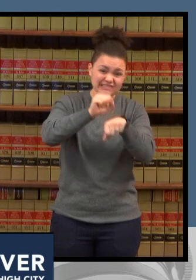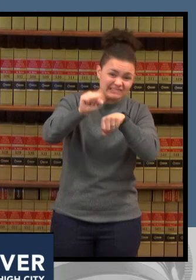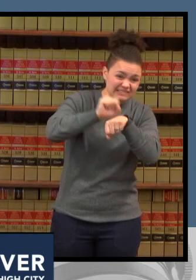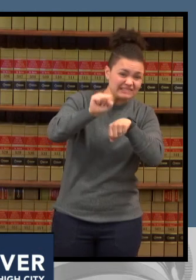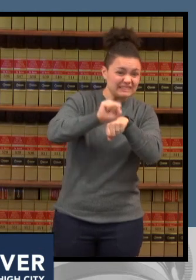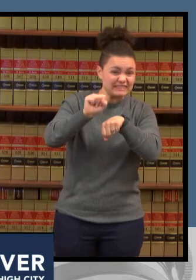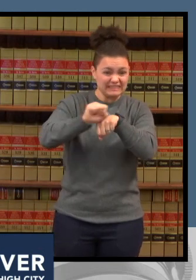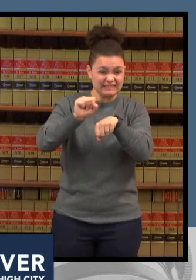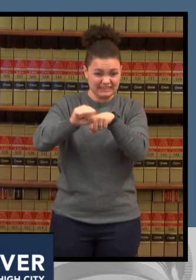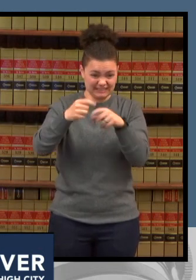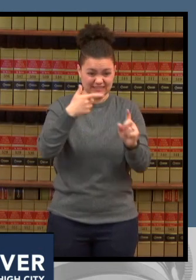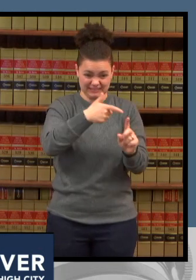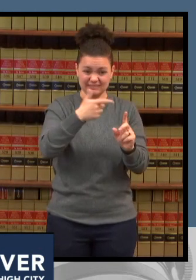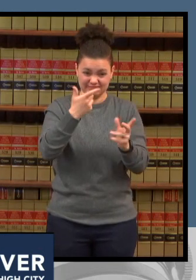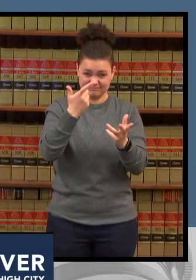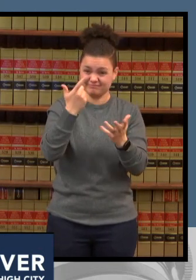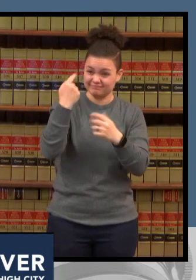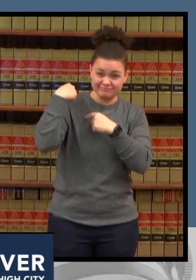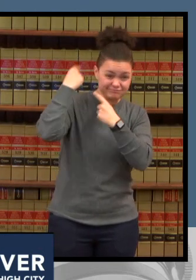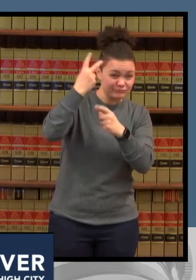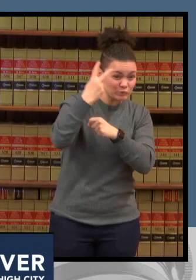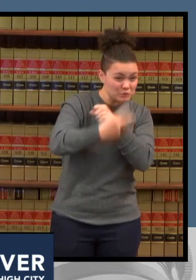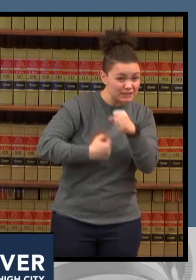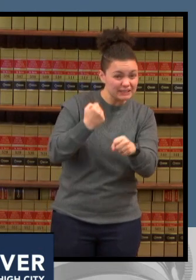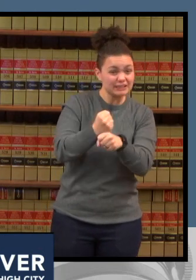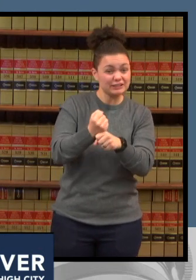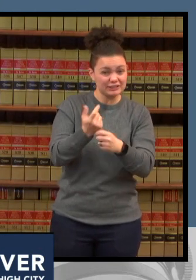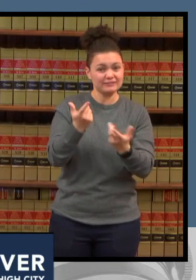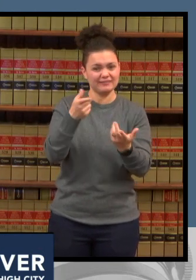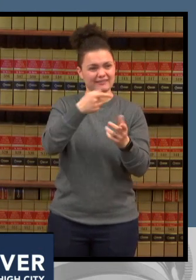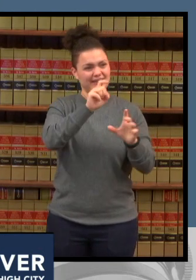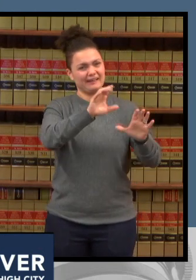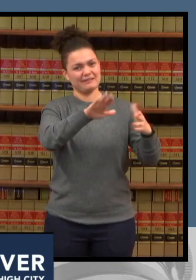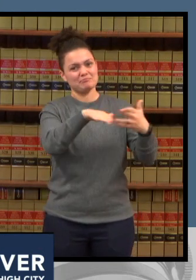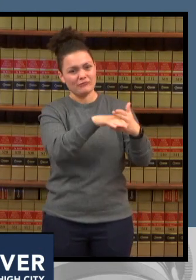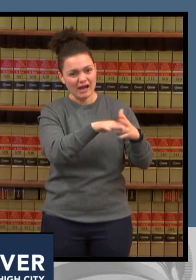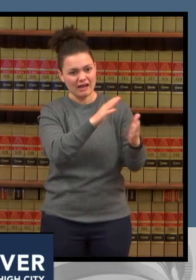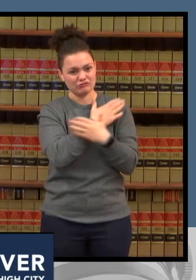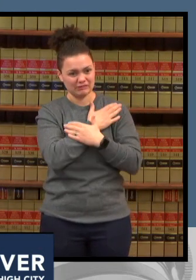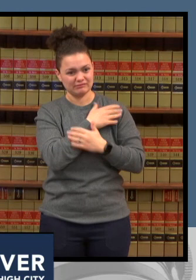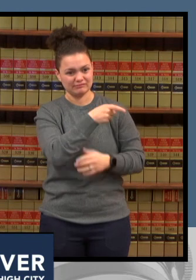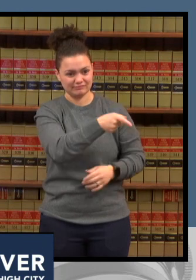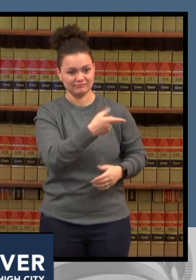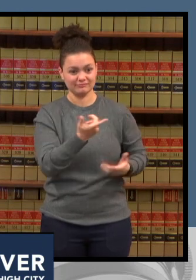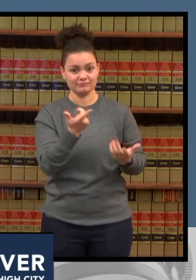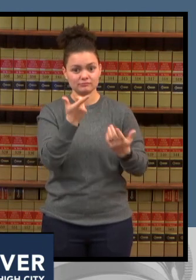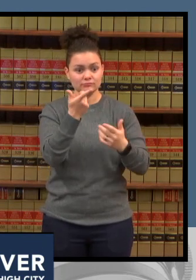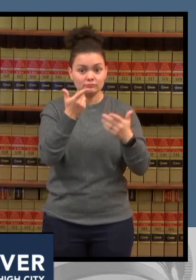years they need a break and through a simple act of getting vaccinated or getting our booster shot